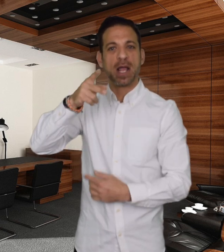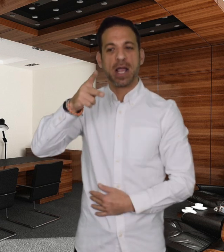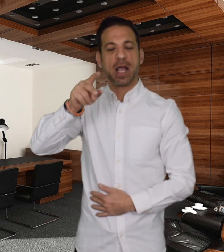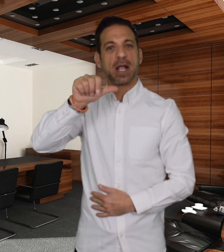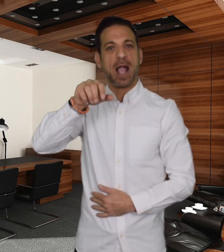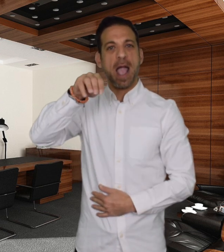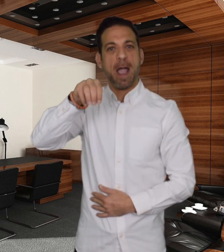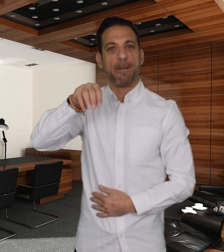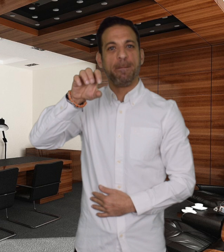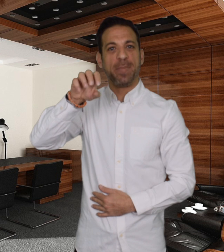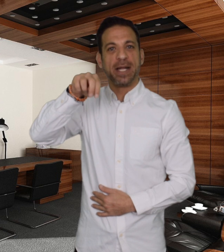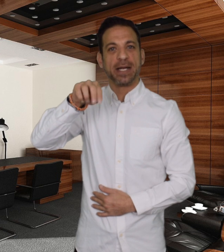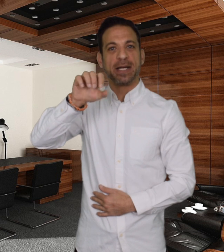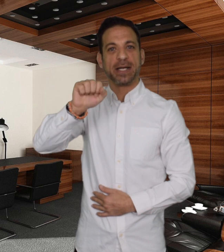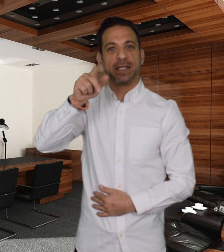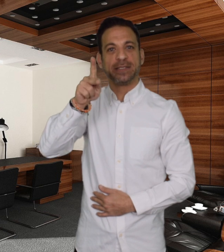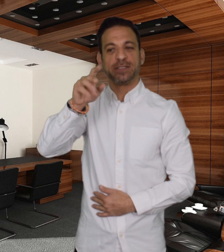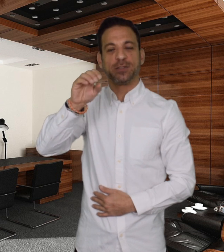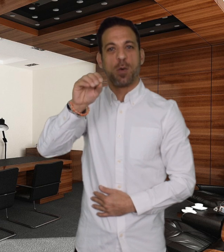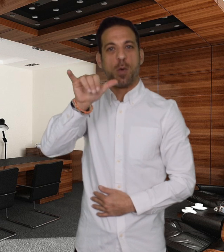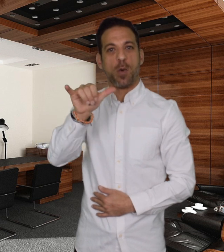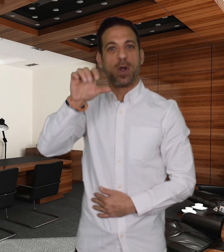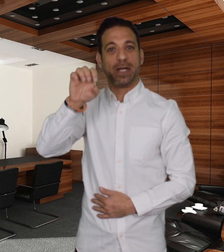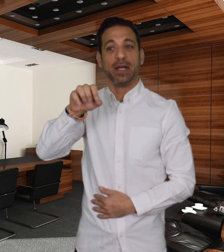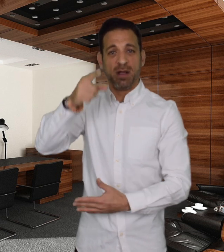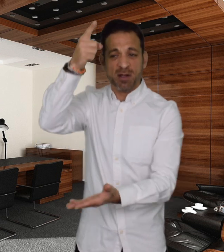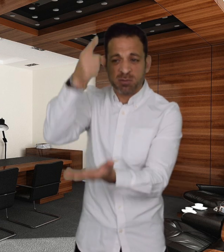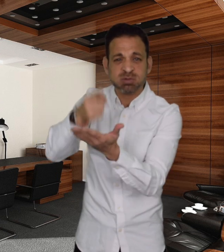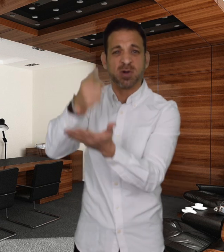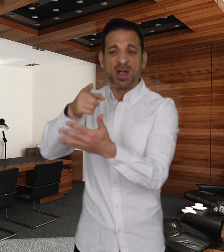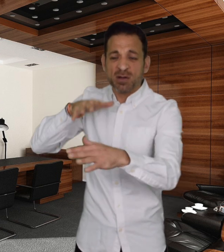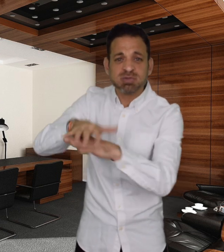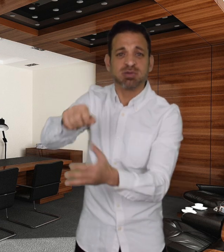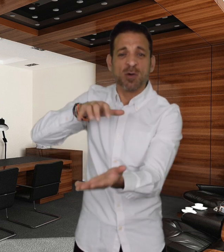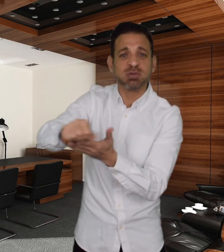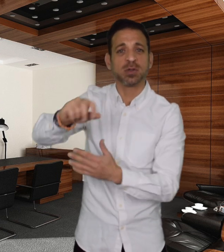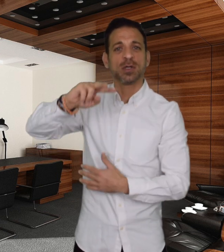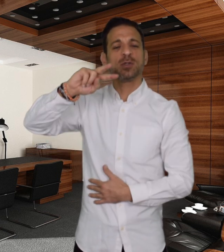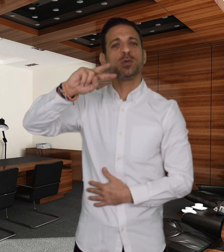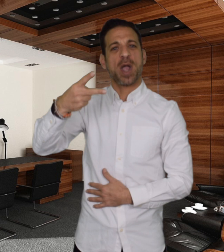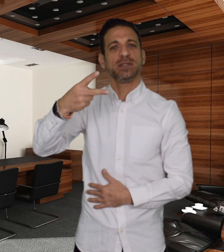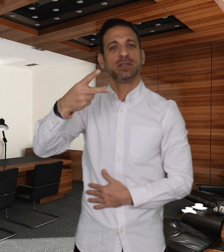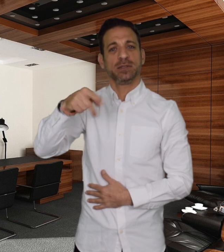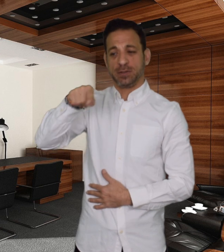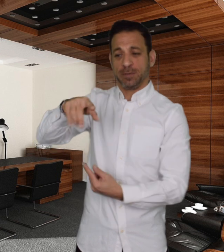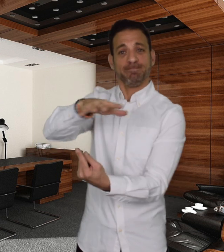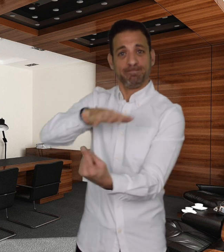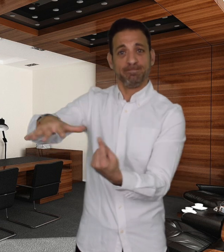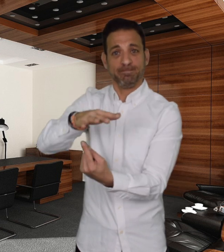was attacked twice. Kamenskoye is reported to be one of the most heavily